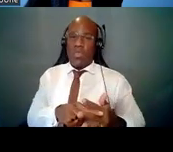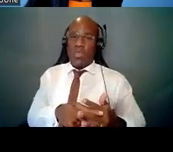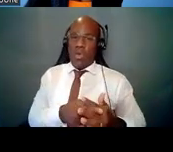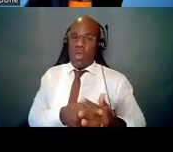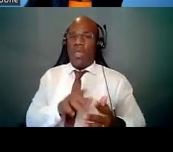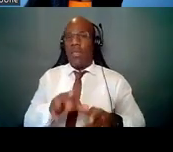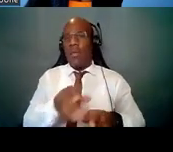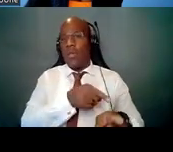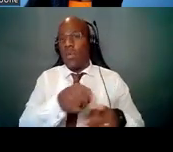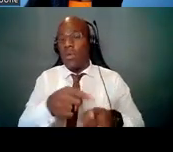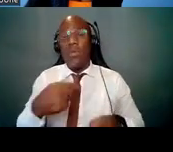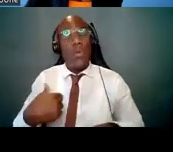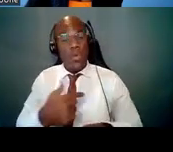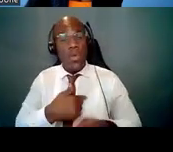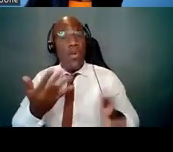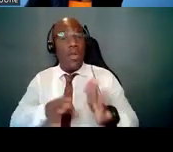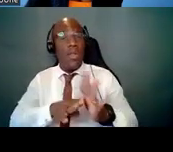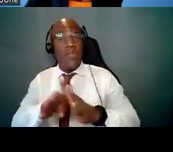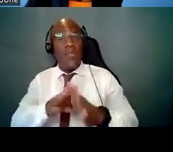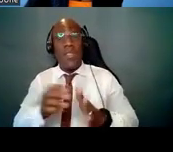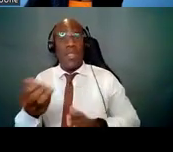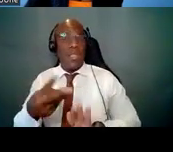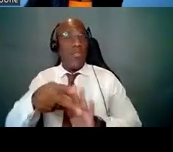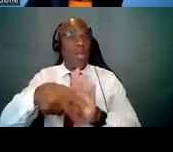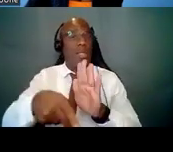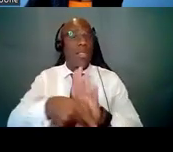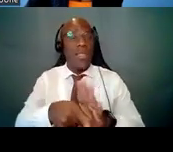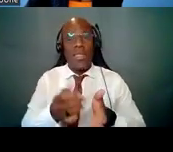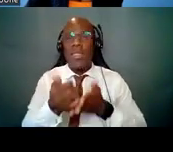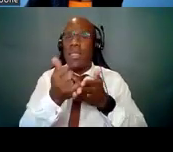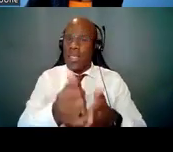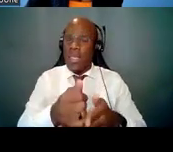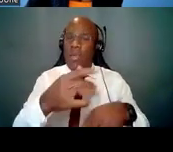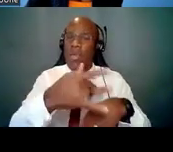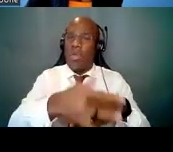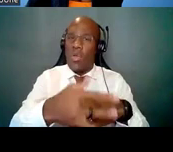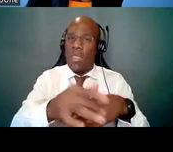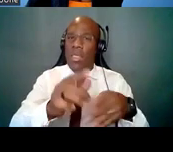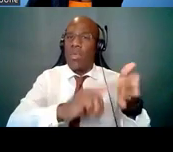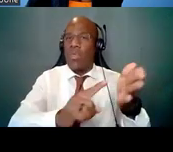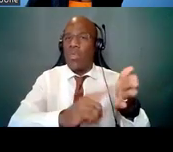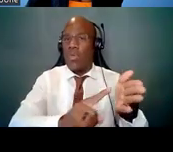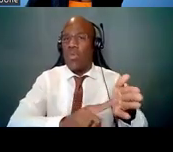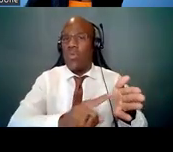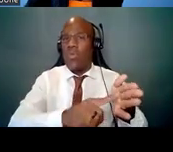to assist early career investigators in transitioning into their independent research careers.